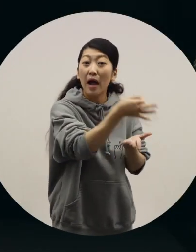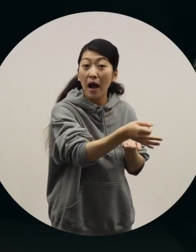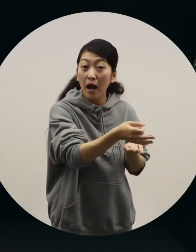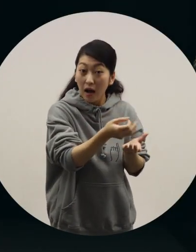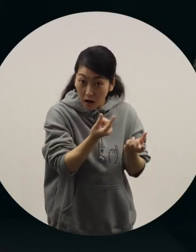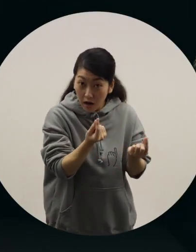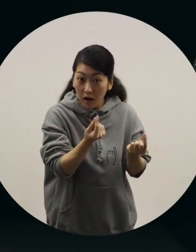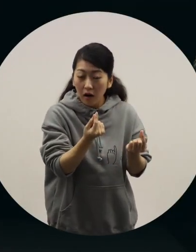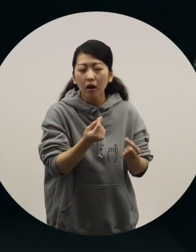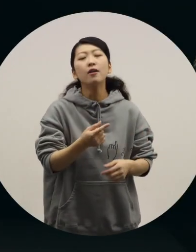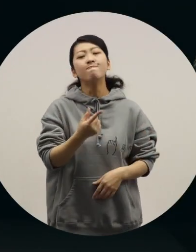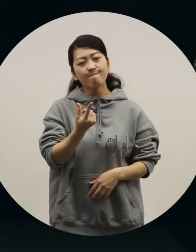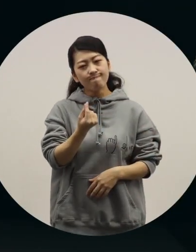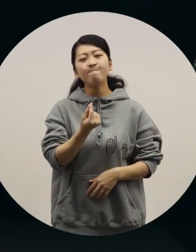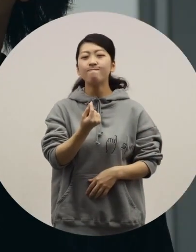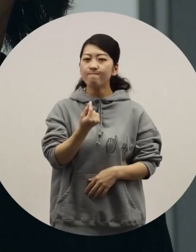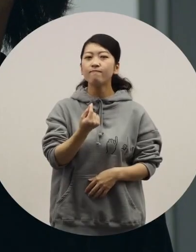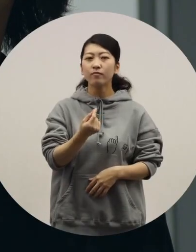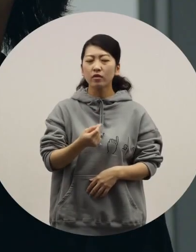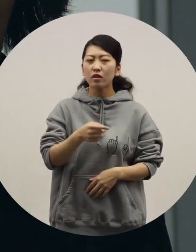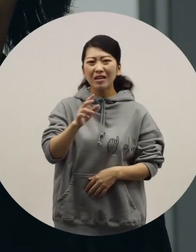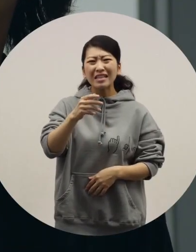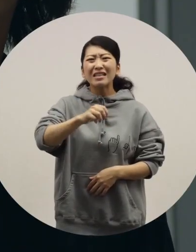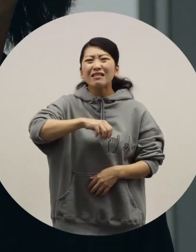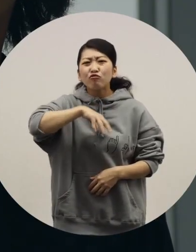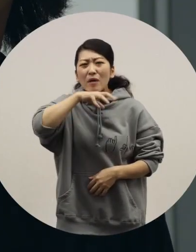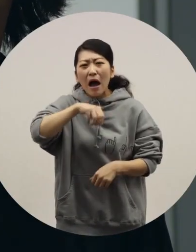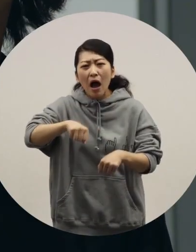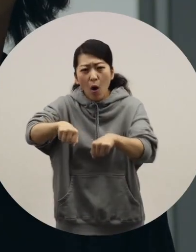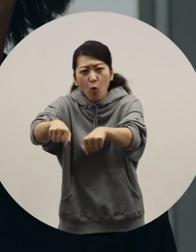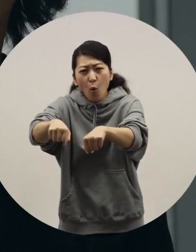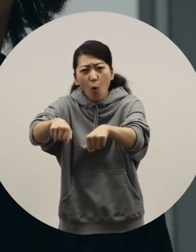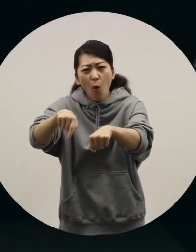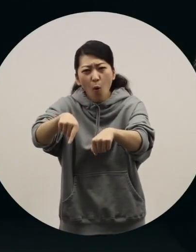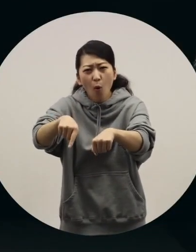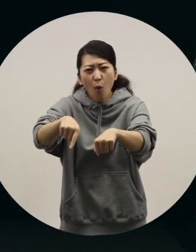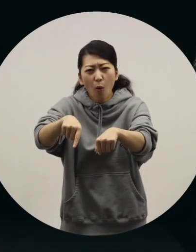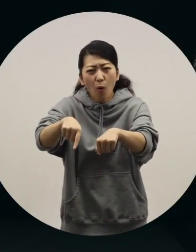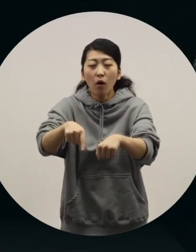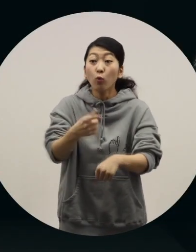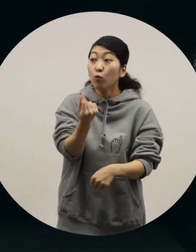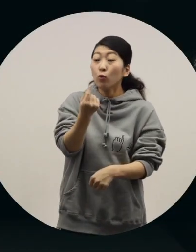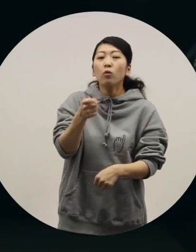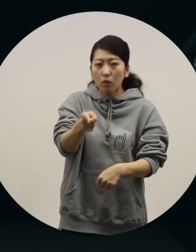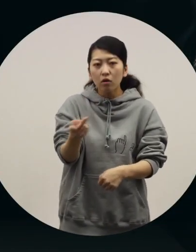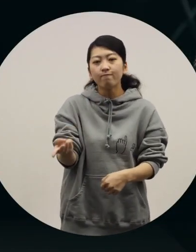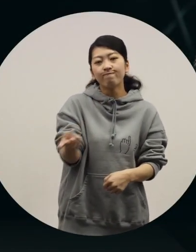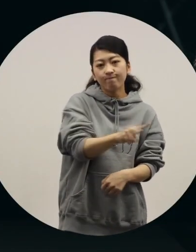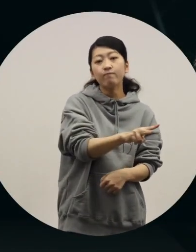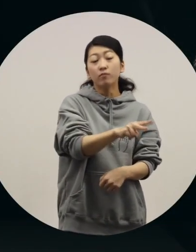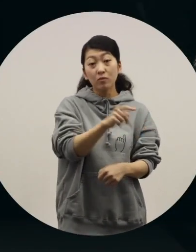Yes, some do. Aren't they also called "silver carts." [Toriyama] I hear some of our users switch over from those.